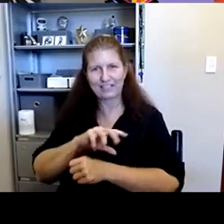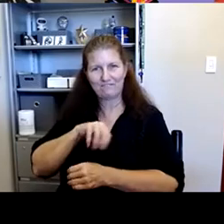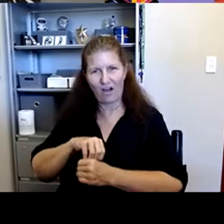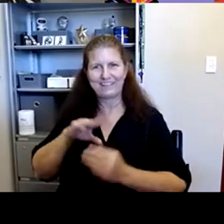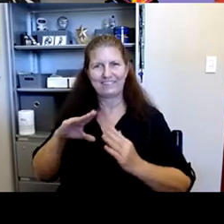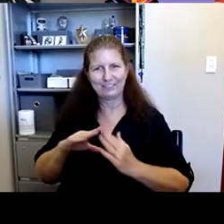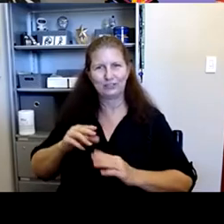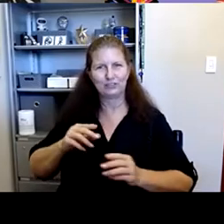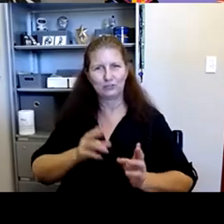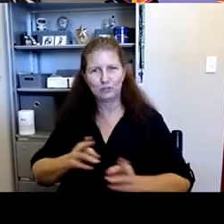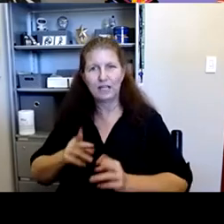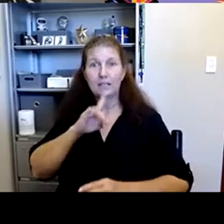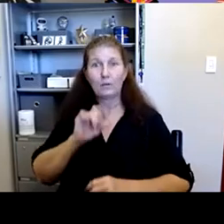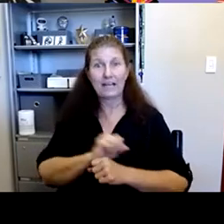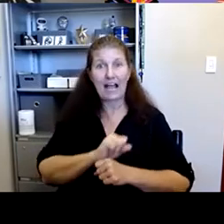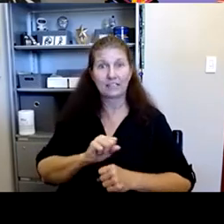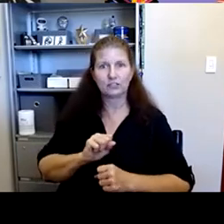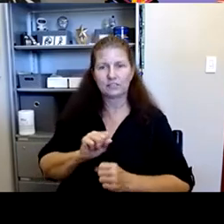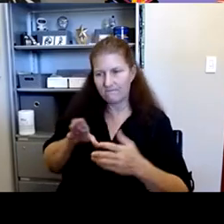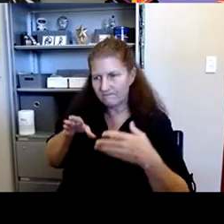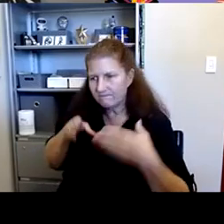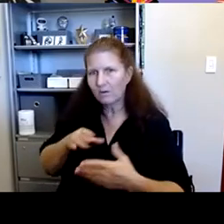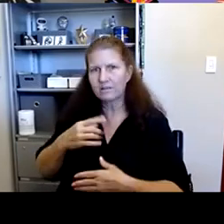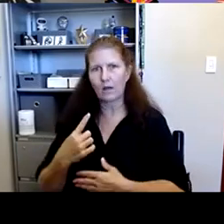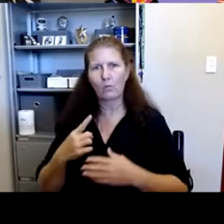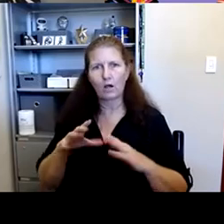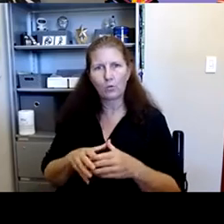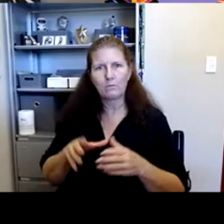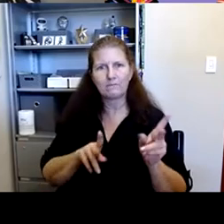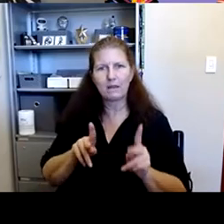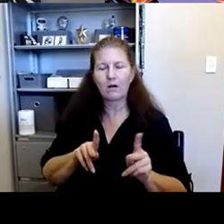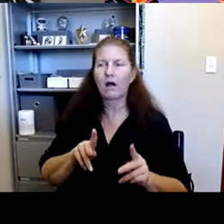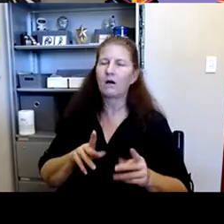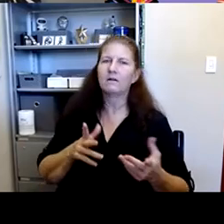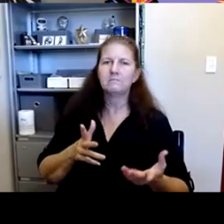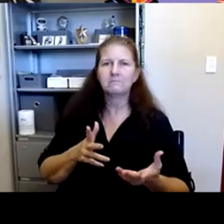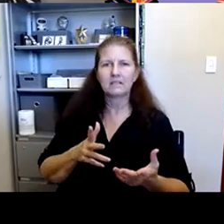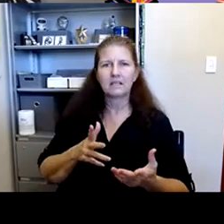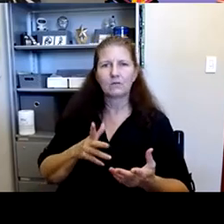Tobias Smith: uh the idea that we could really target that population uh was uh was a real light bulb.